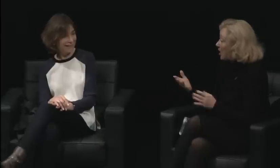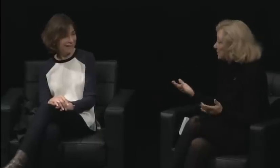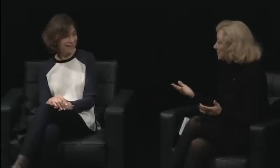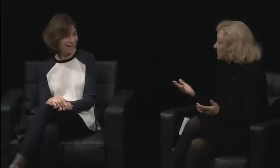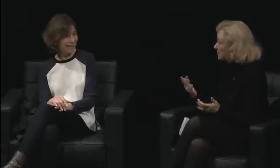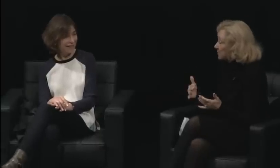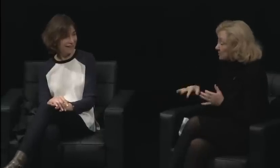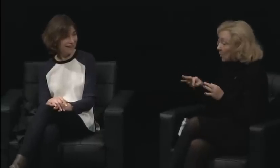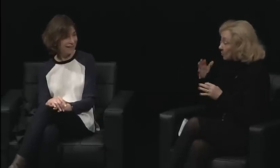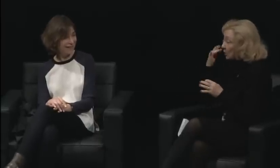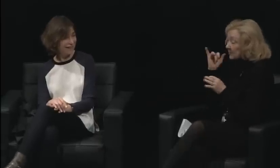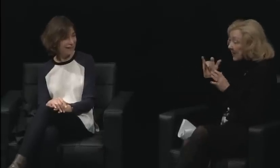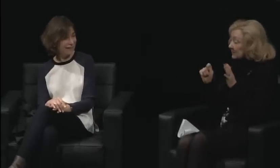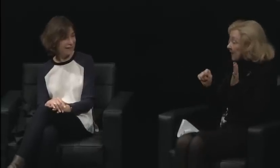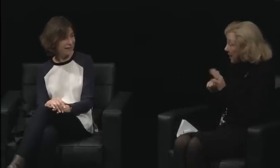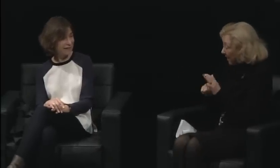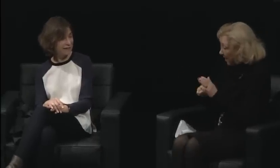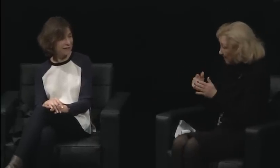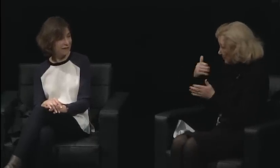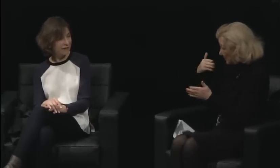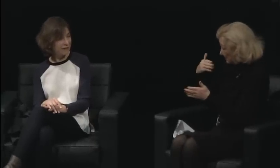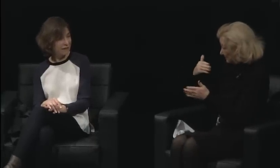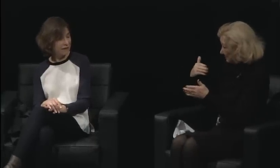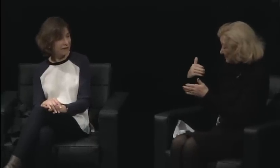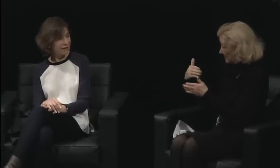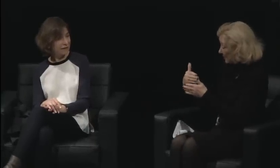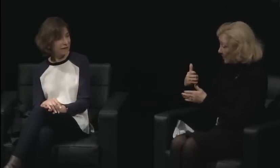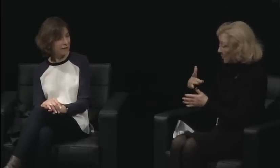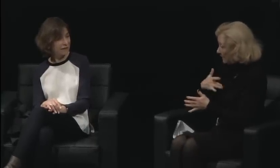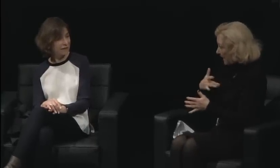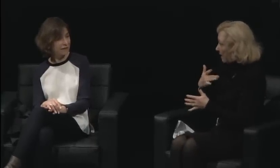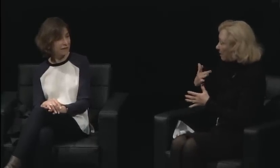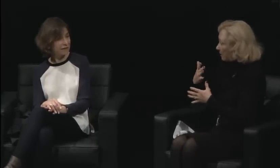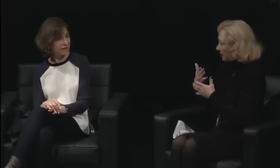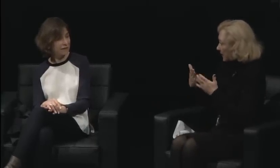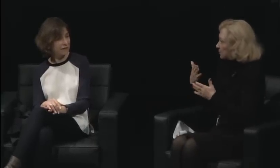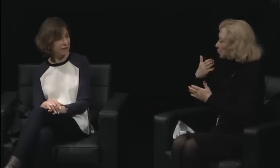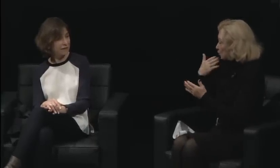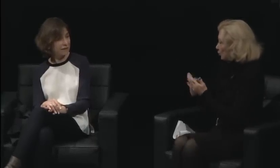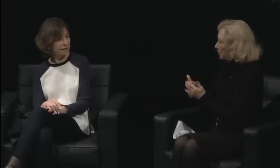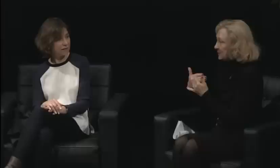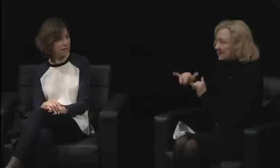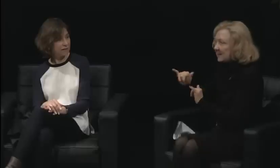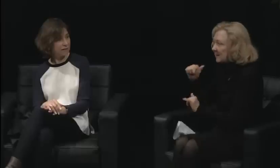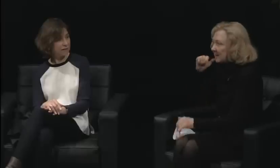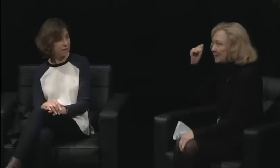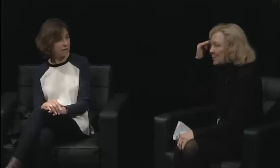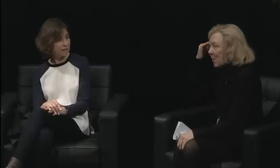You know, women will, you know, turn the other way from each other.